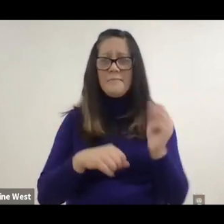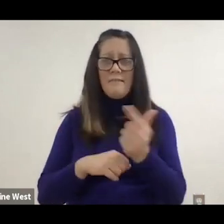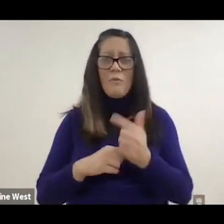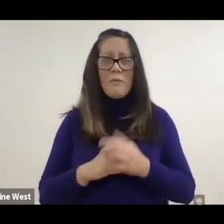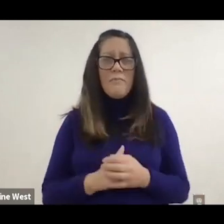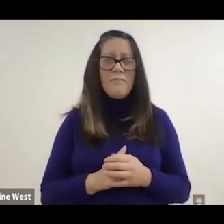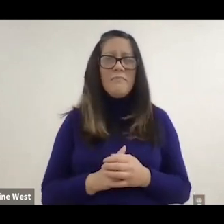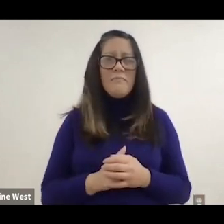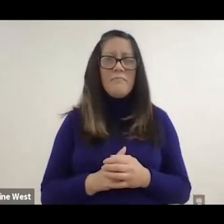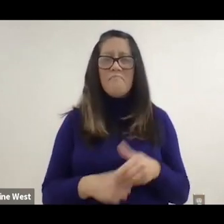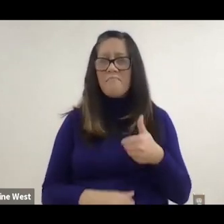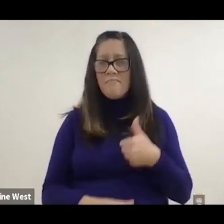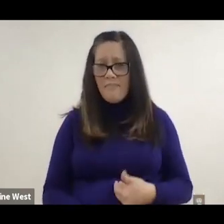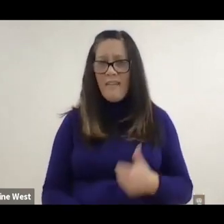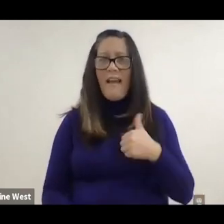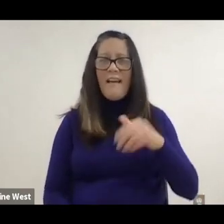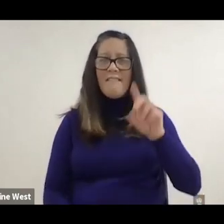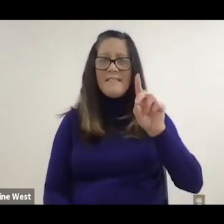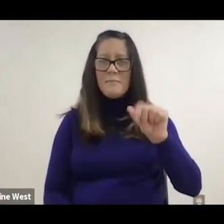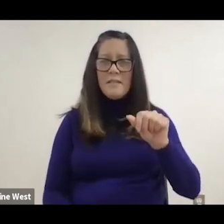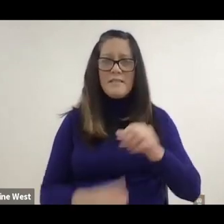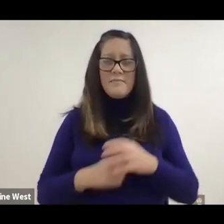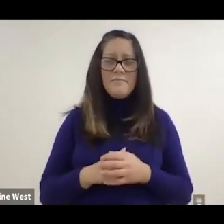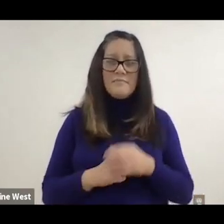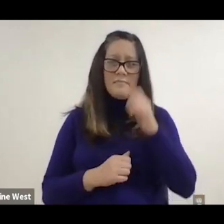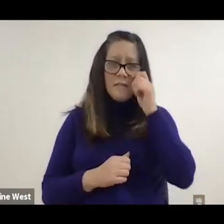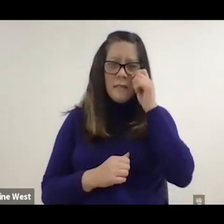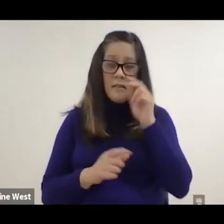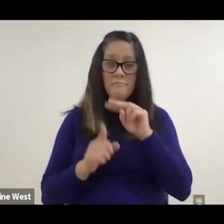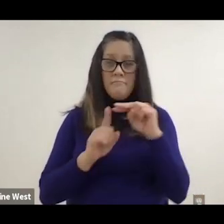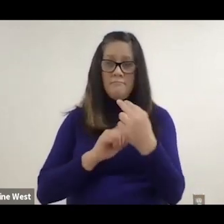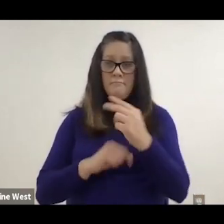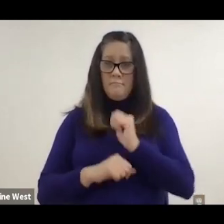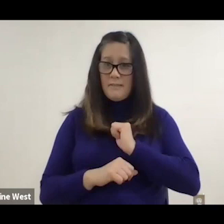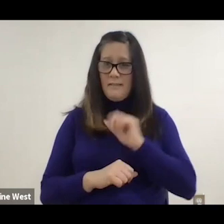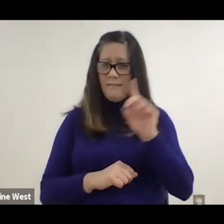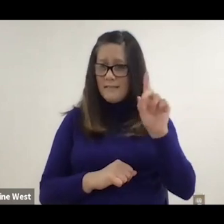I've got a disability. You know. I certainly wouldn't think of myself as disabled,